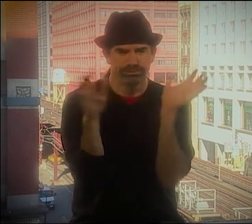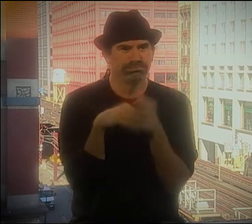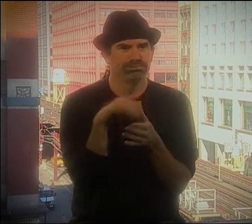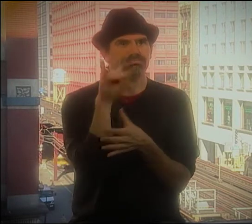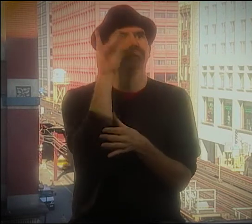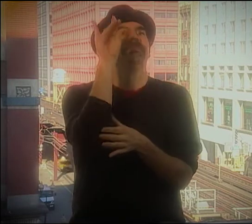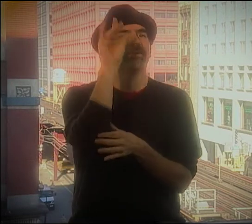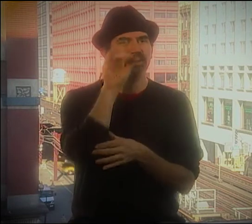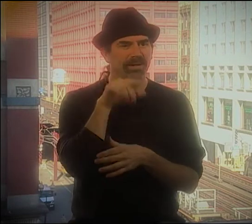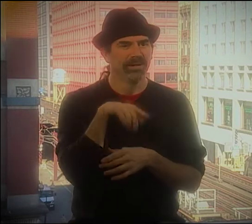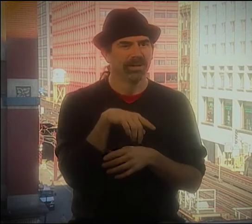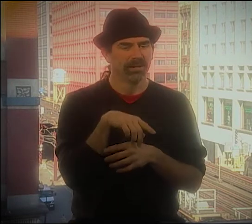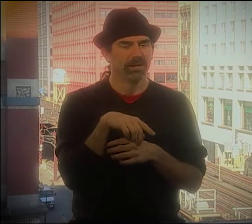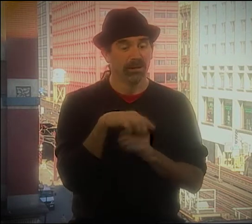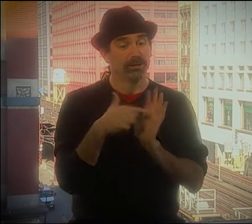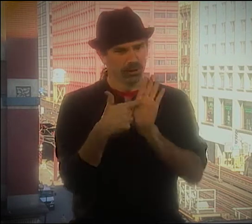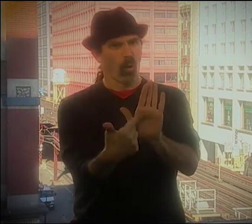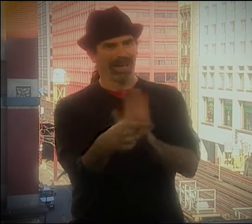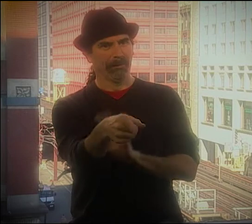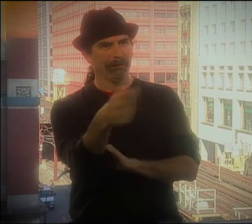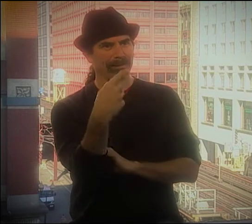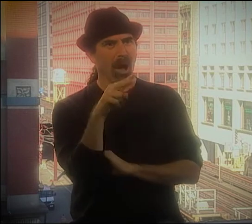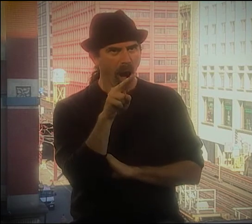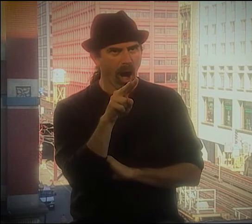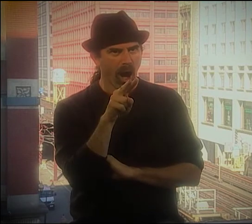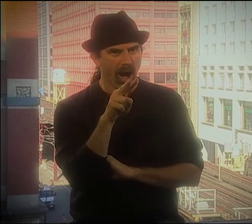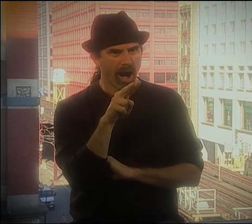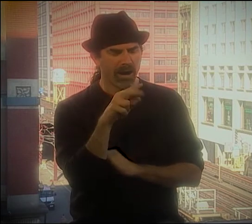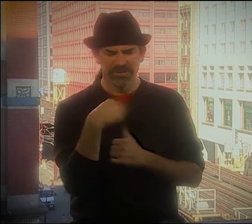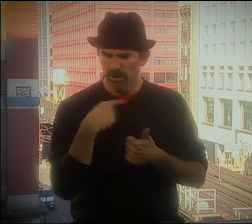WE TALKED, AND I SHOWED HIM SOME OF THE EARLY POEMS--